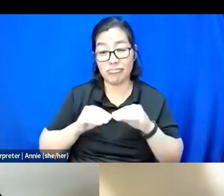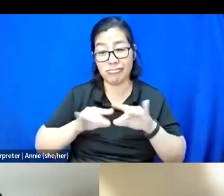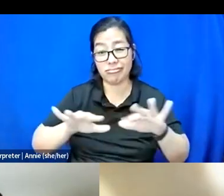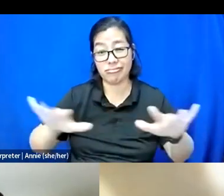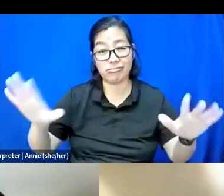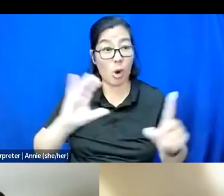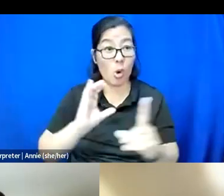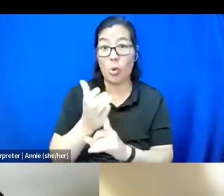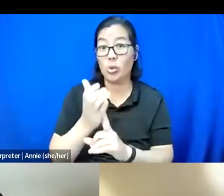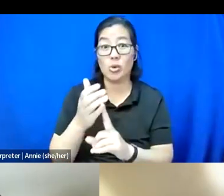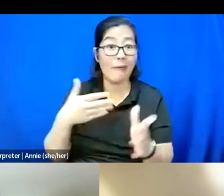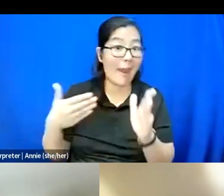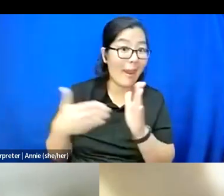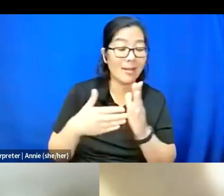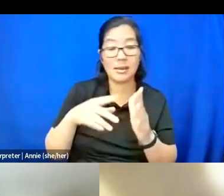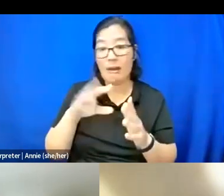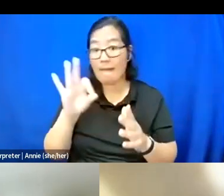of anti-fatness and anti-Blackness.